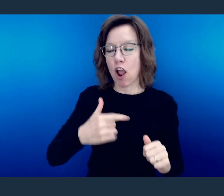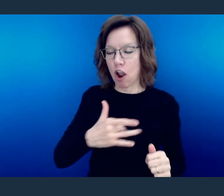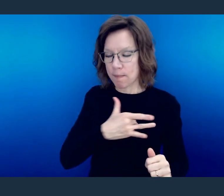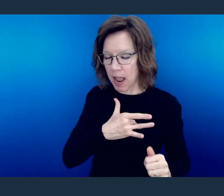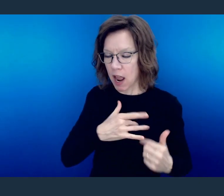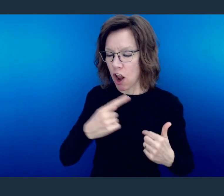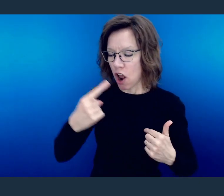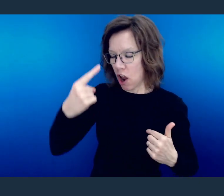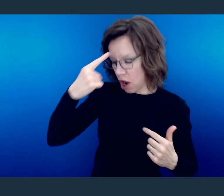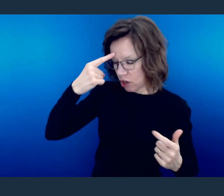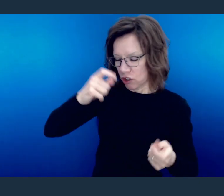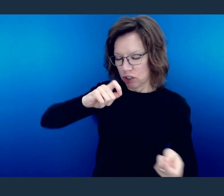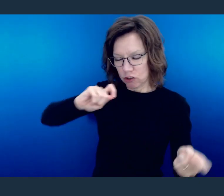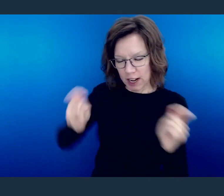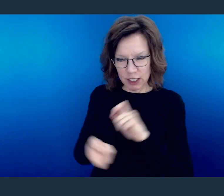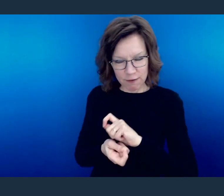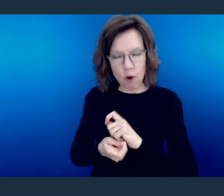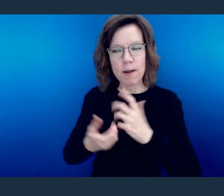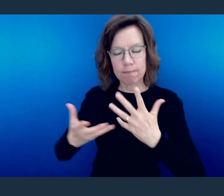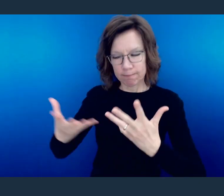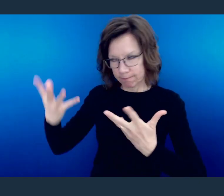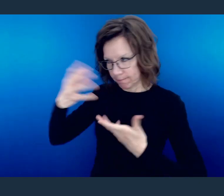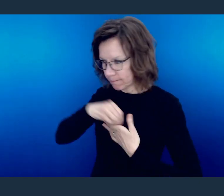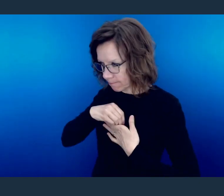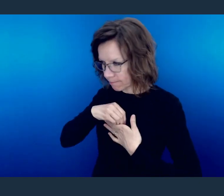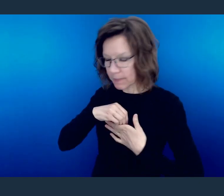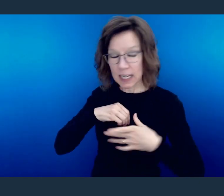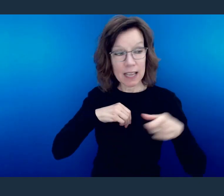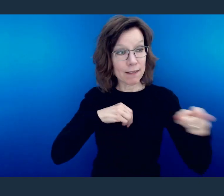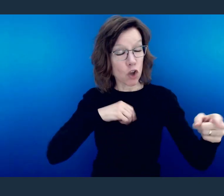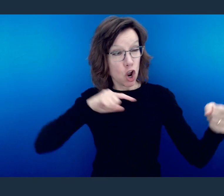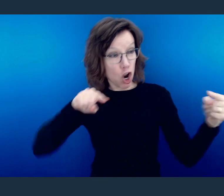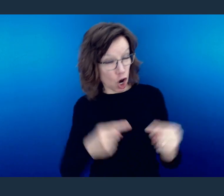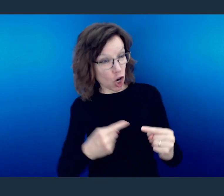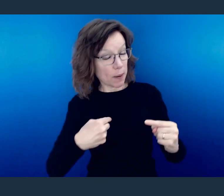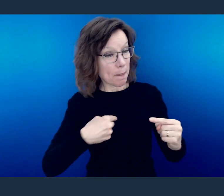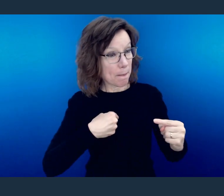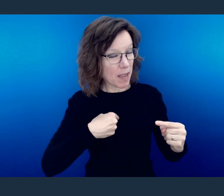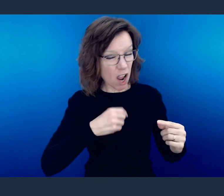Only then can we get to a place that when someone does us wrong, when someone does us